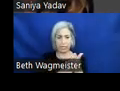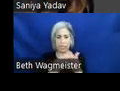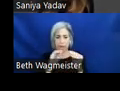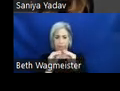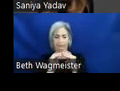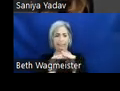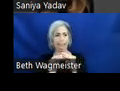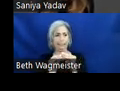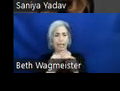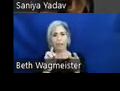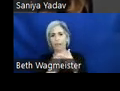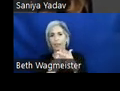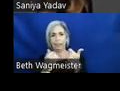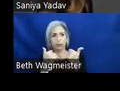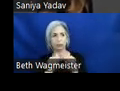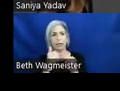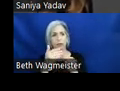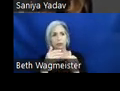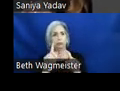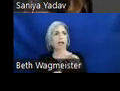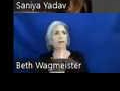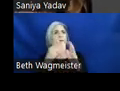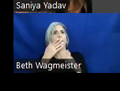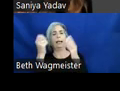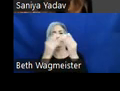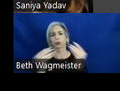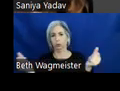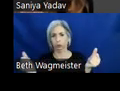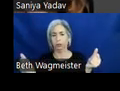zero in on the best solution. In order to learn from how our ideas interact with the world. So,